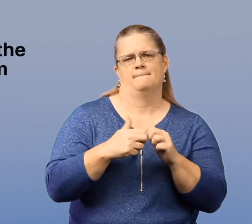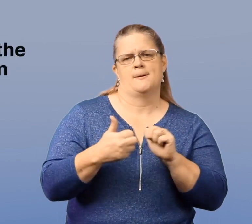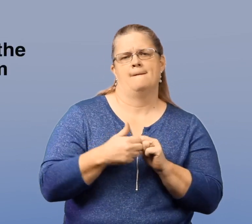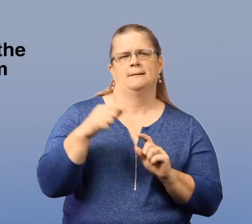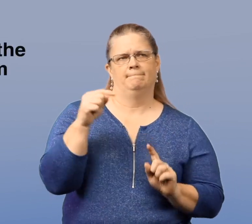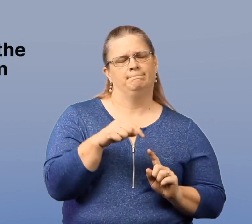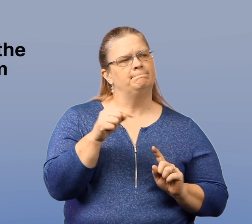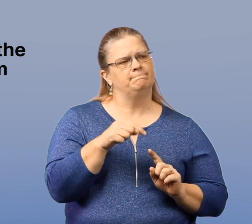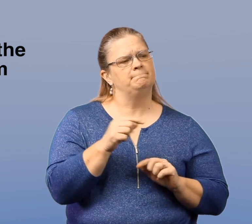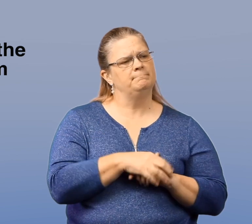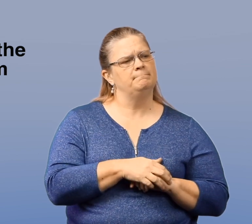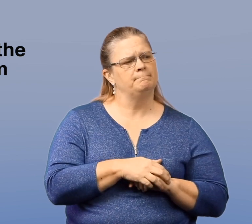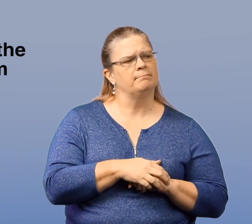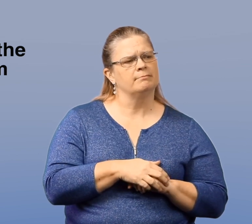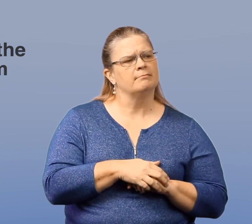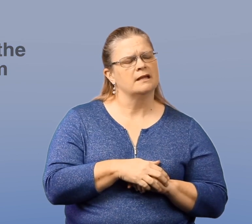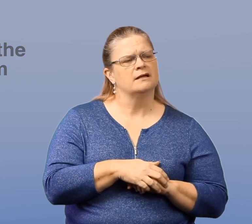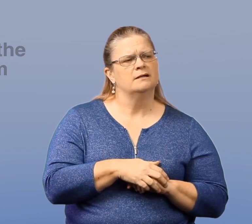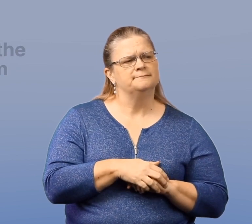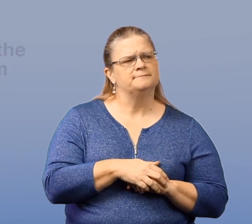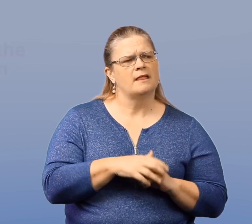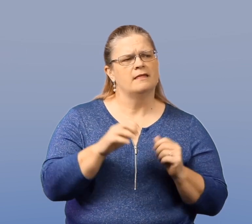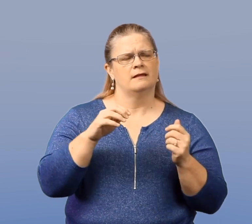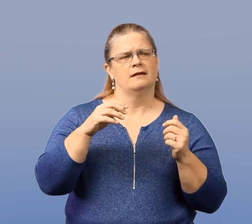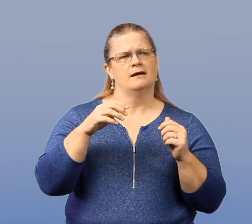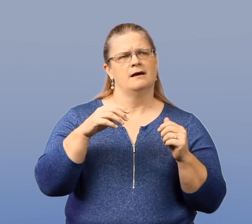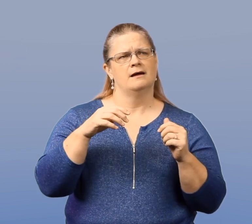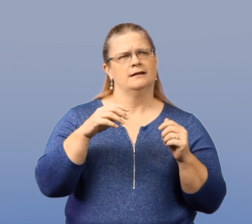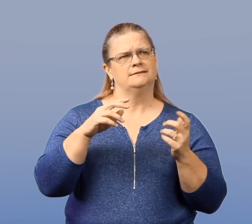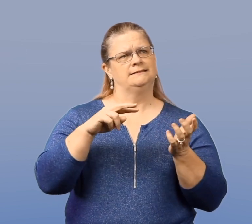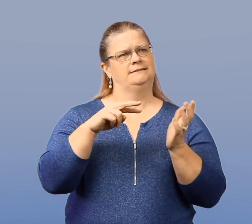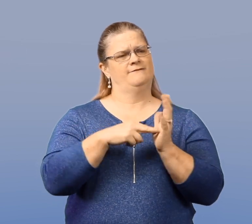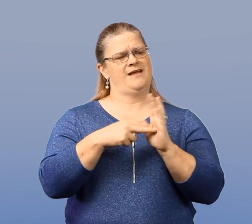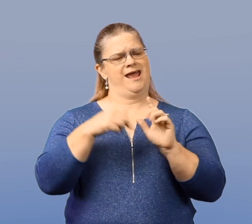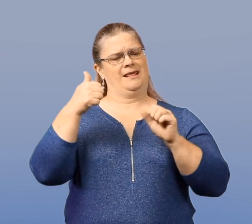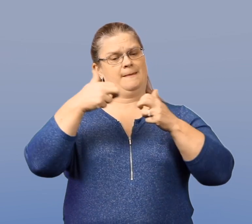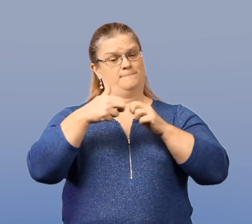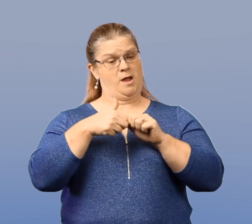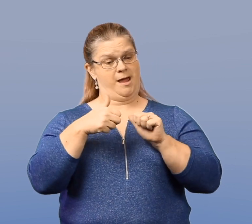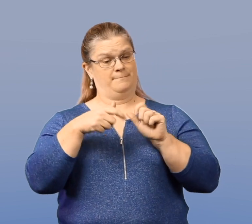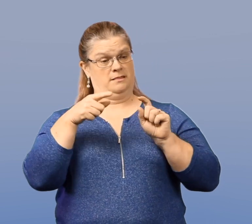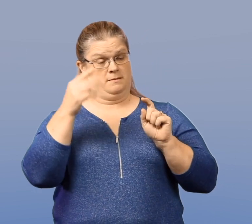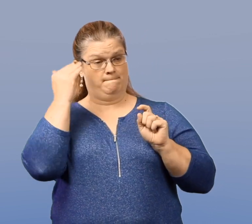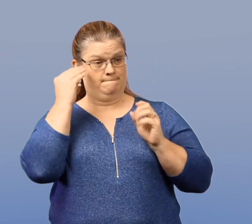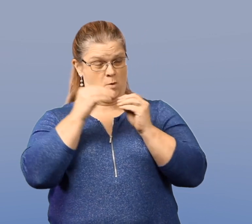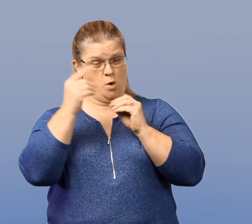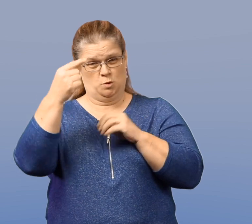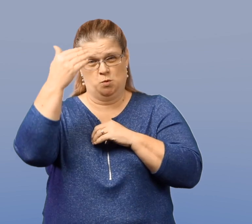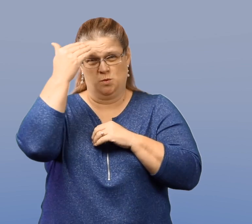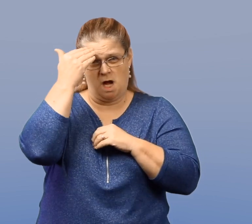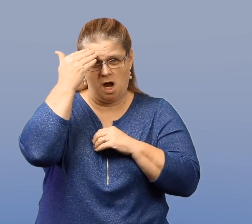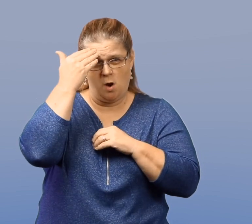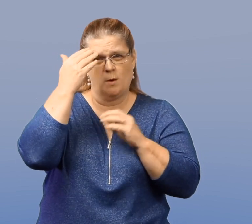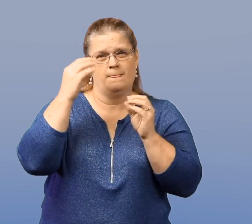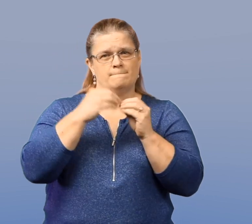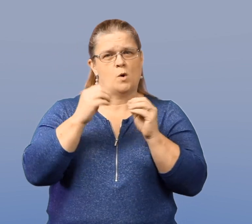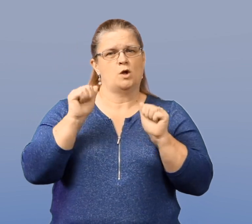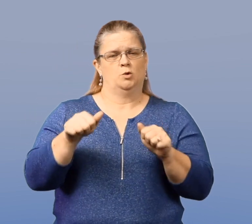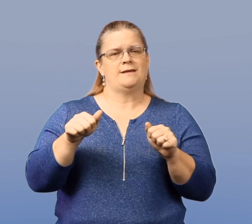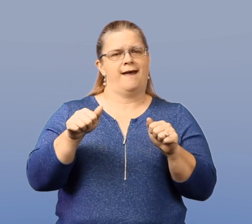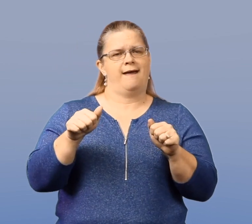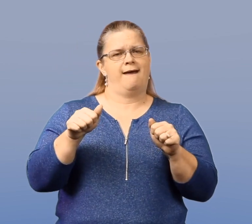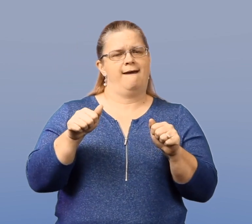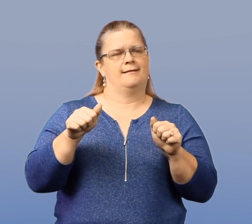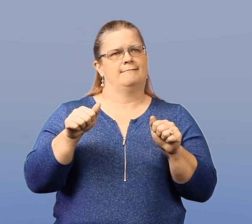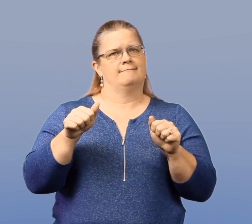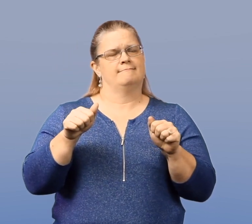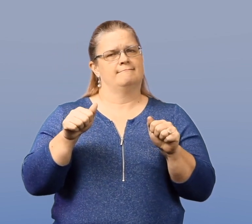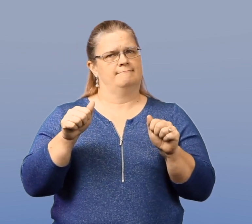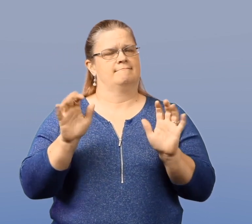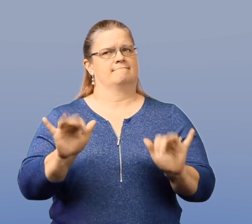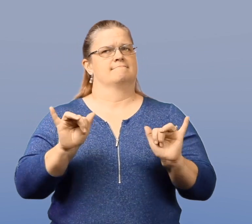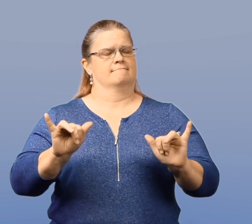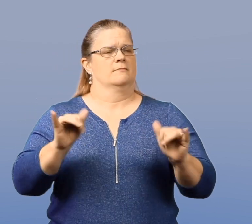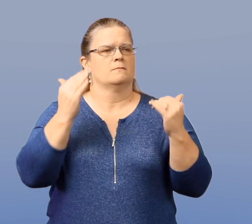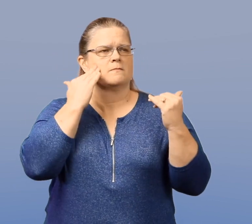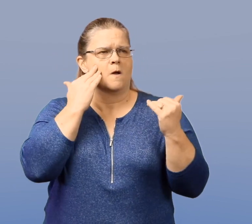In defining the problem, the more you know the more you can be aware